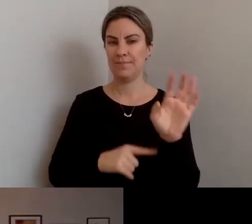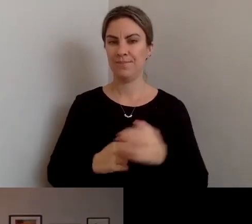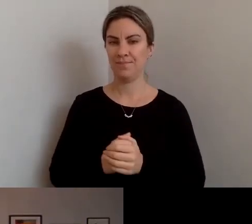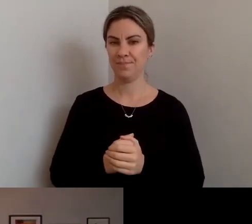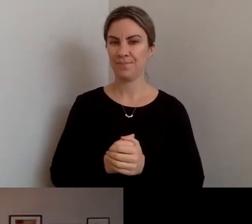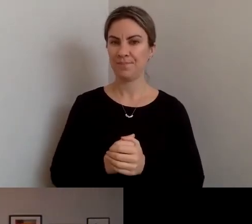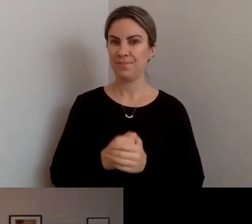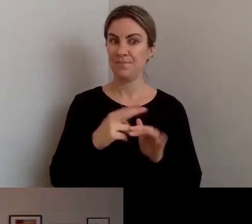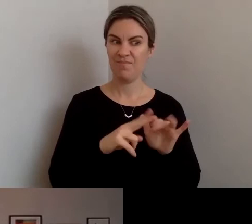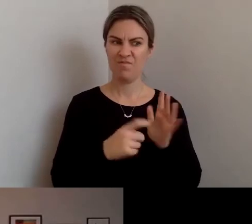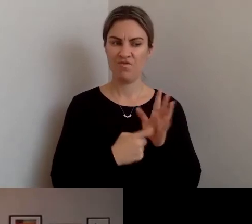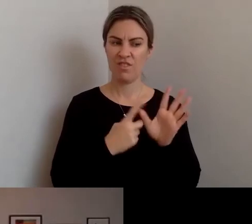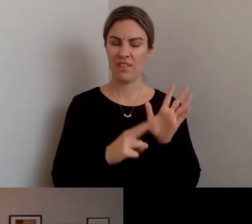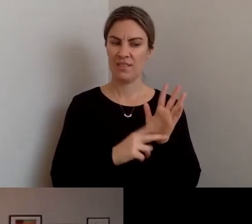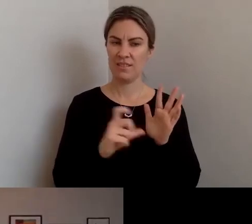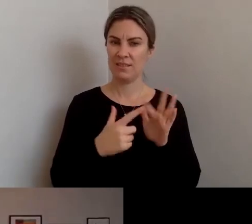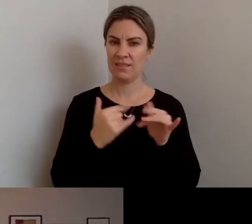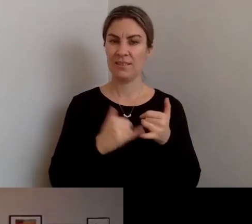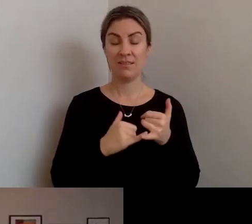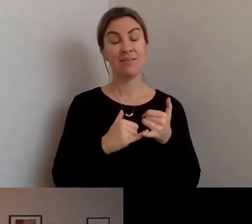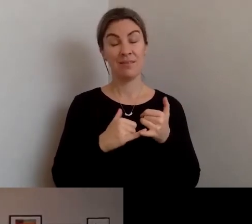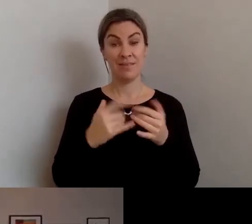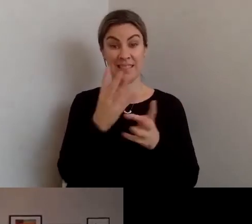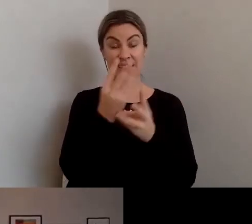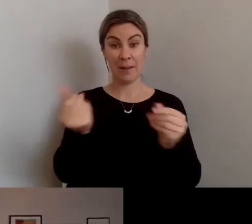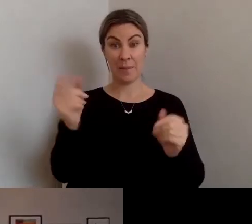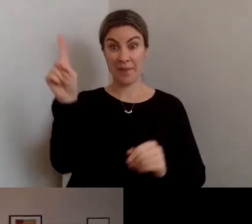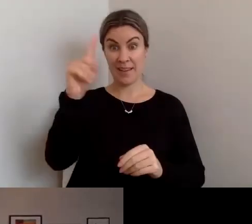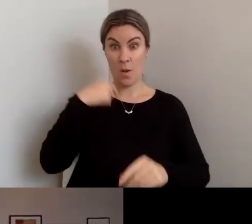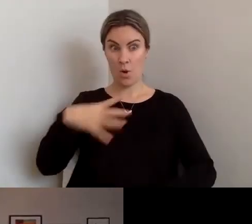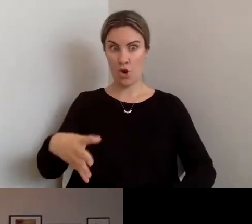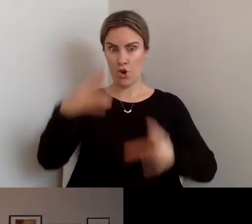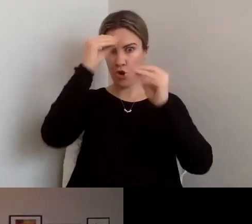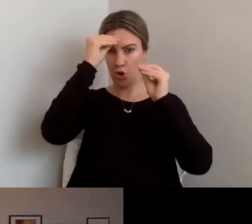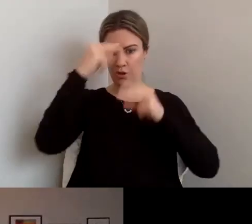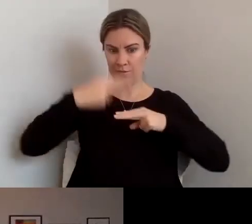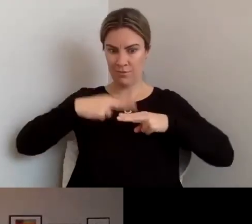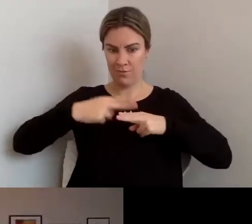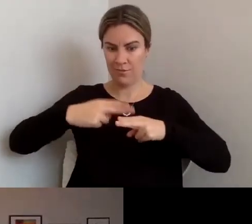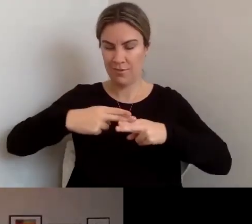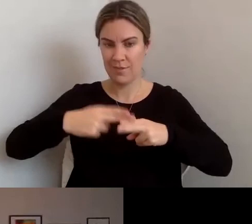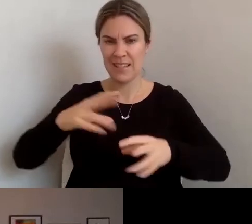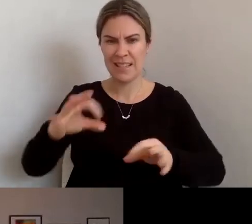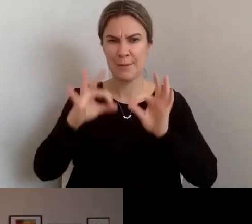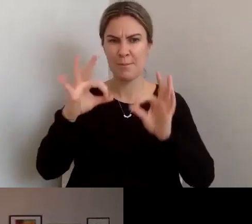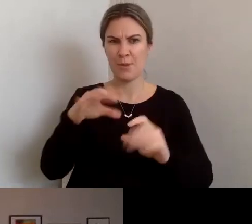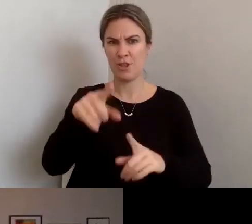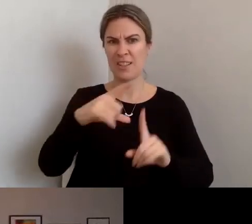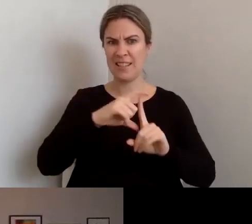rapid pace, as you mentioned, in this new digital space. I think it's particularly important. Just a reminder - if anyone has any